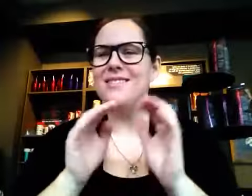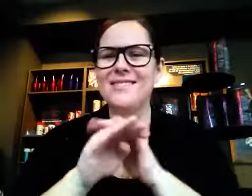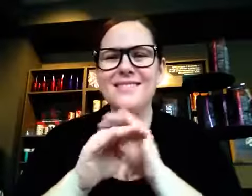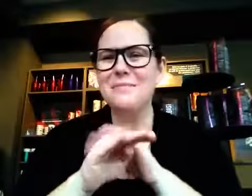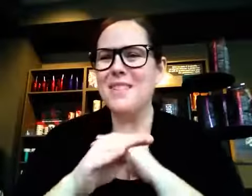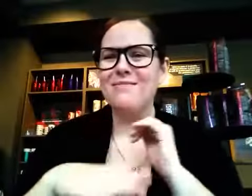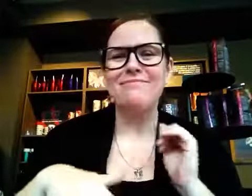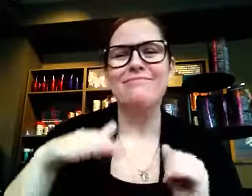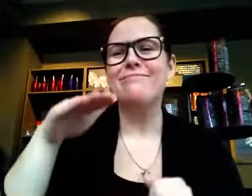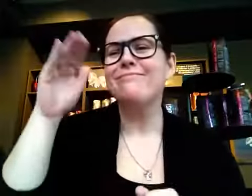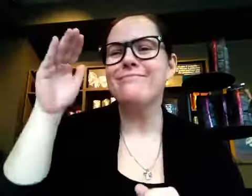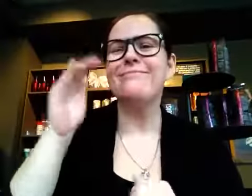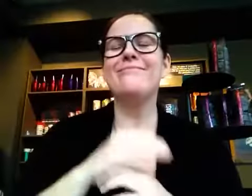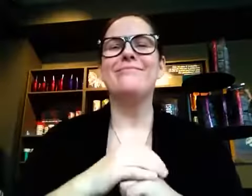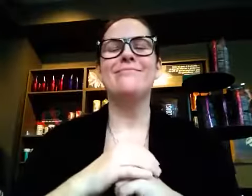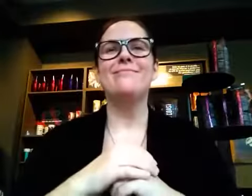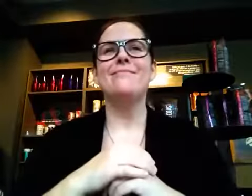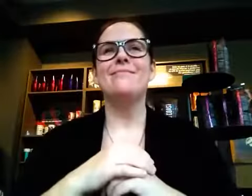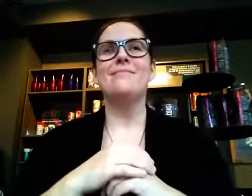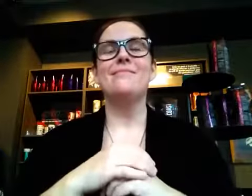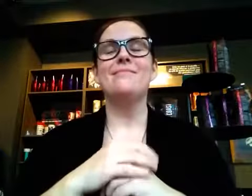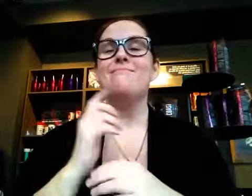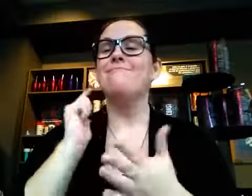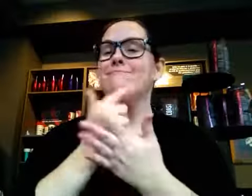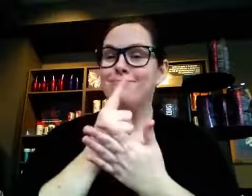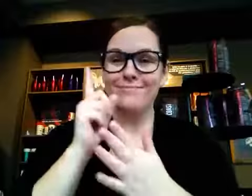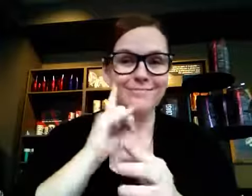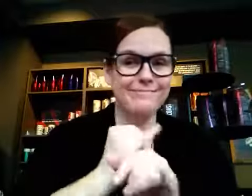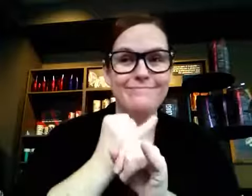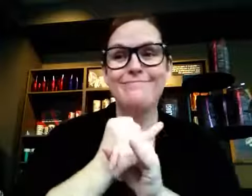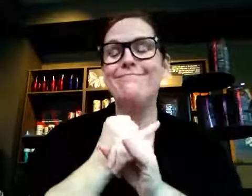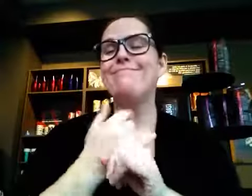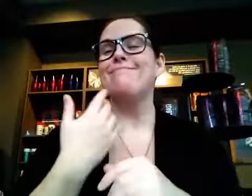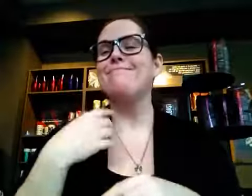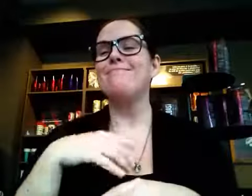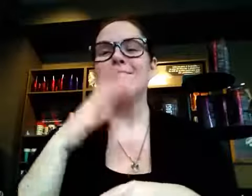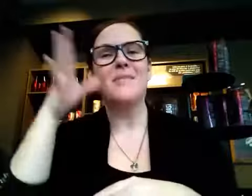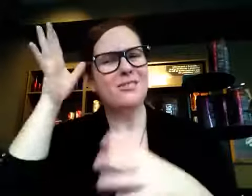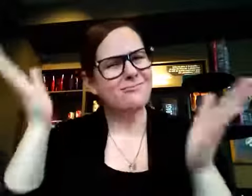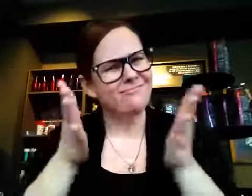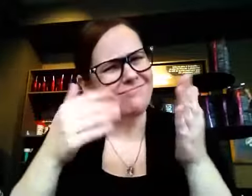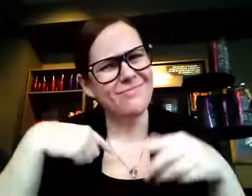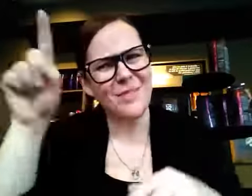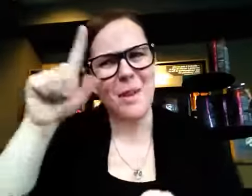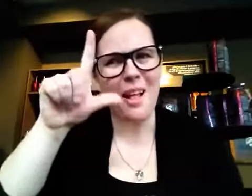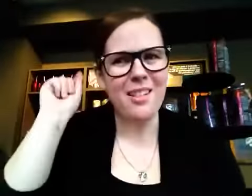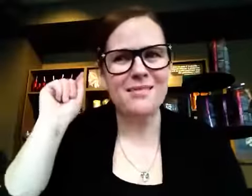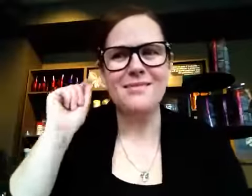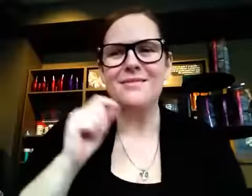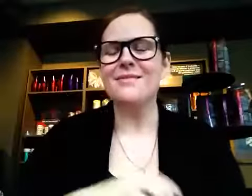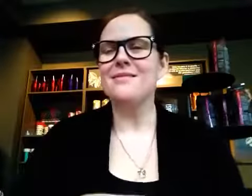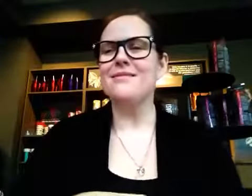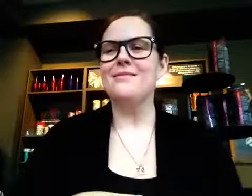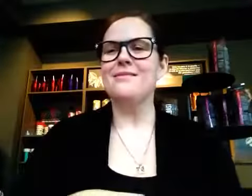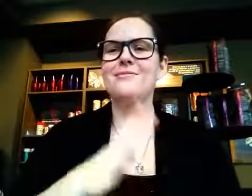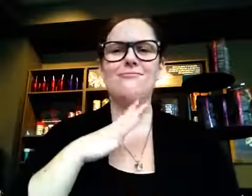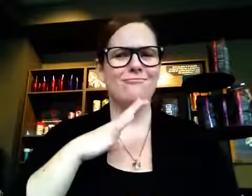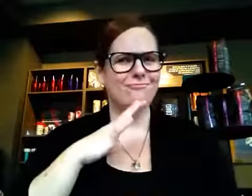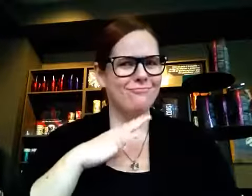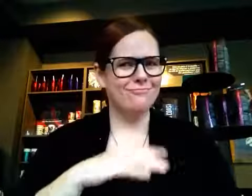there was communication access in my family the entire time I was growing up. I graduated, and my parents encouraged me to go to Gallaudet. I did,